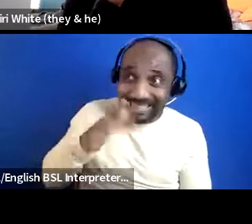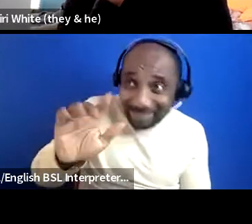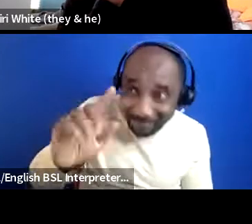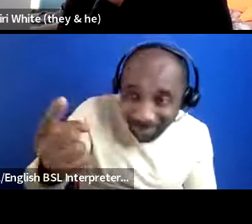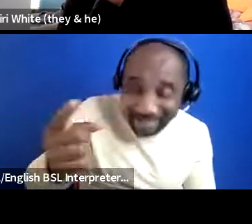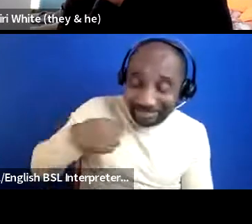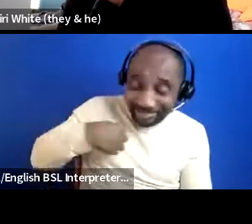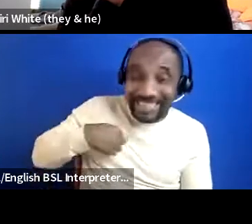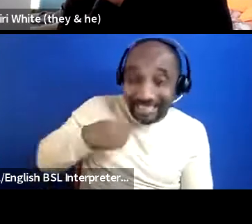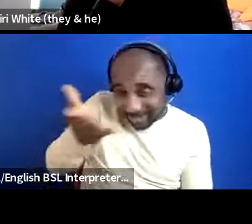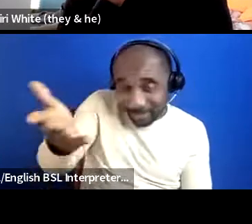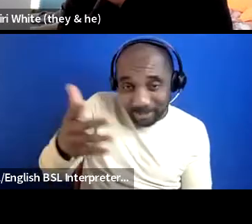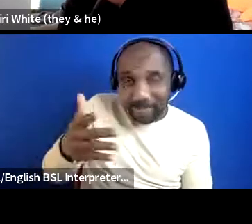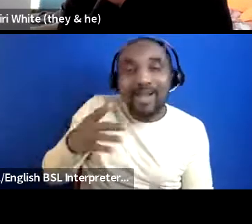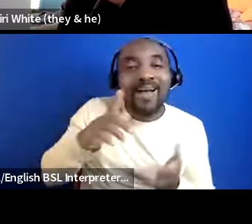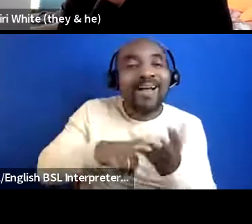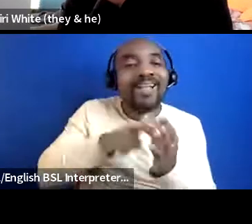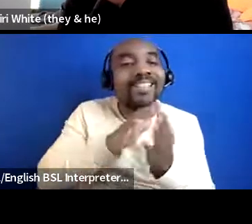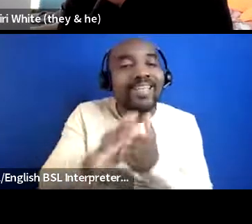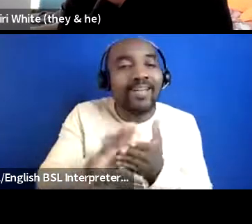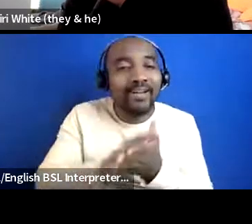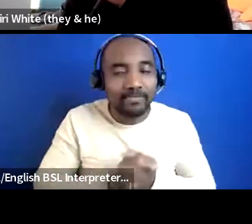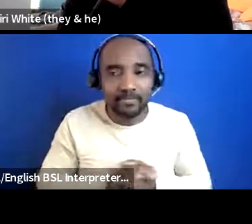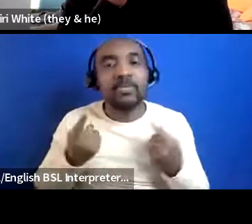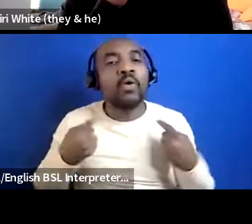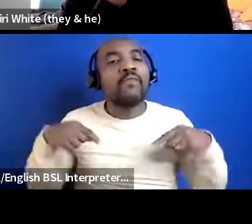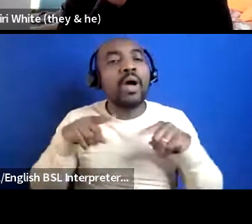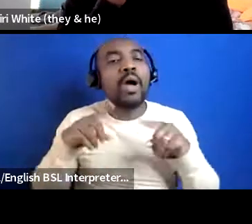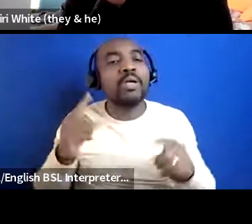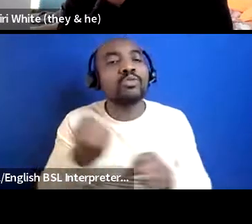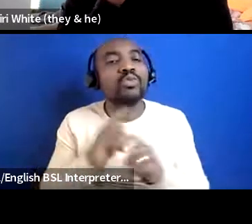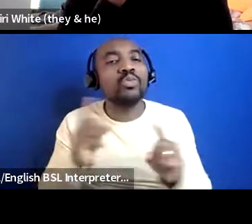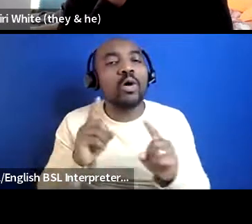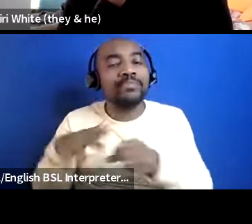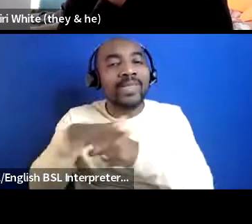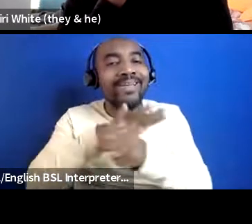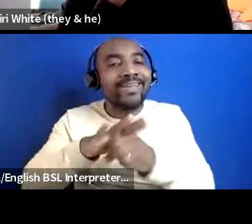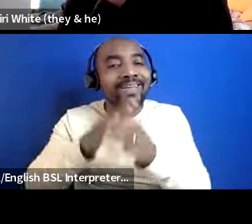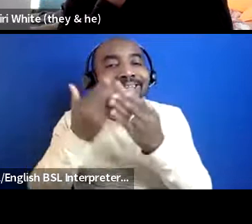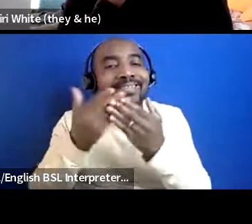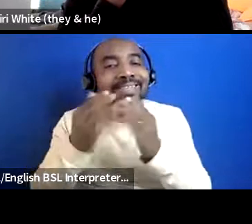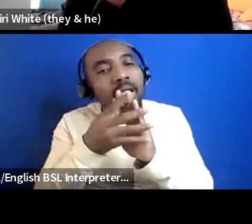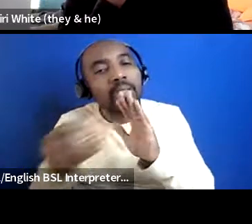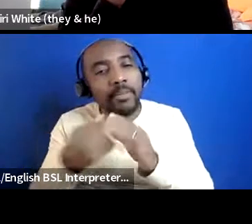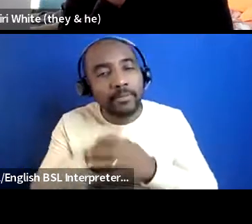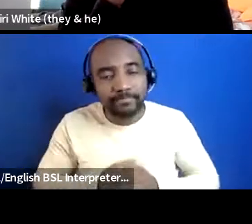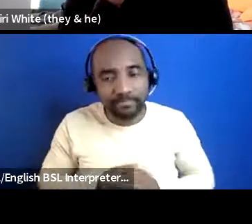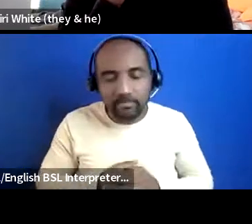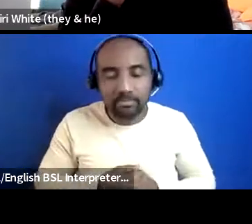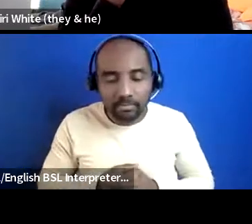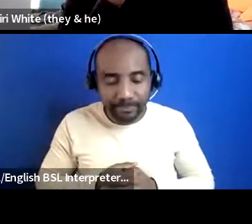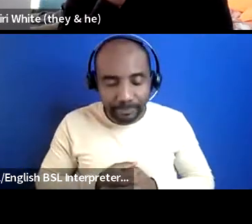it okay no problem so for us mainly we do case studies so people come to us and especially for